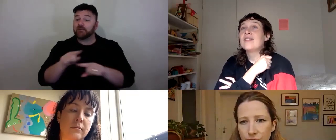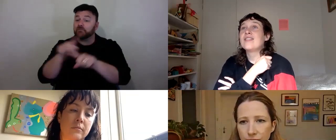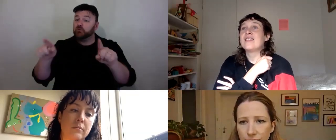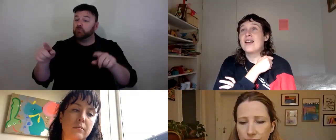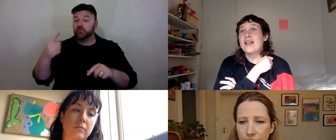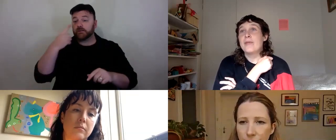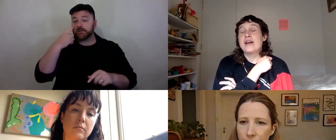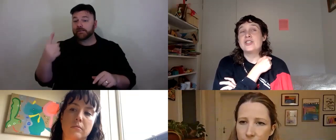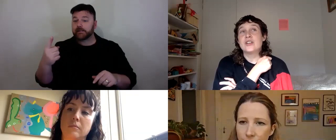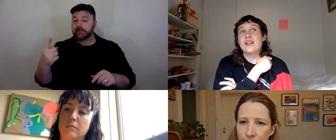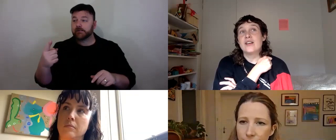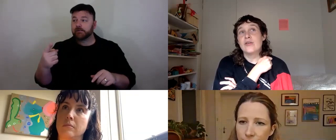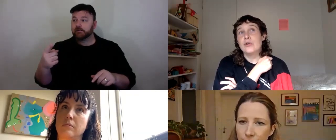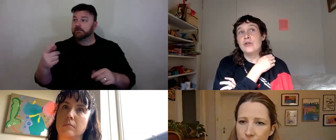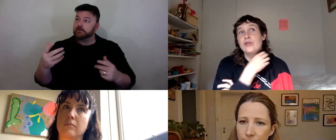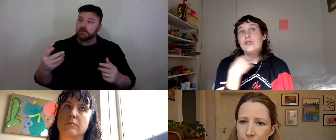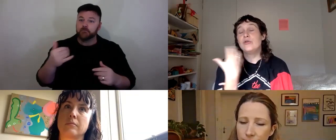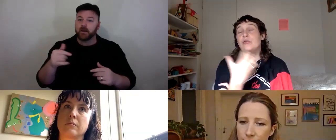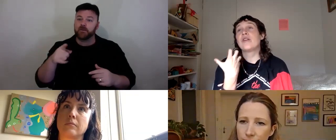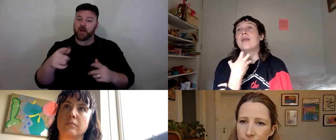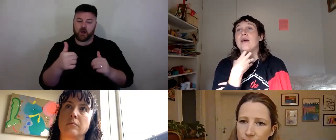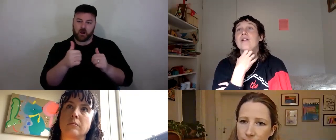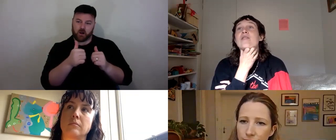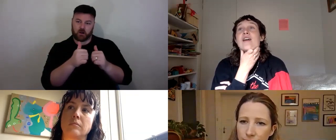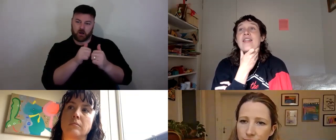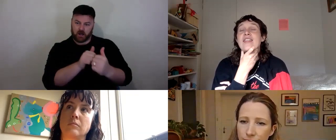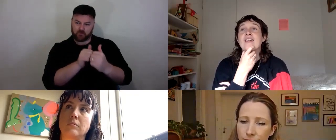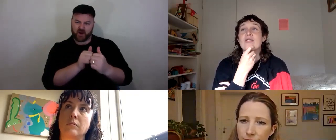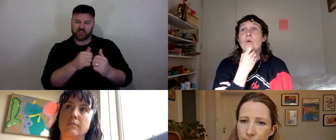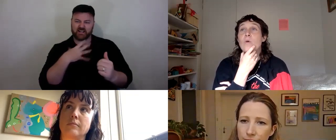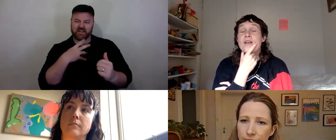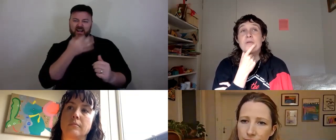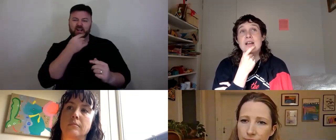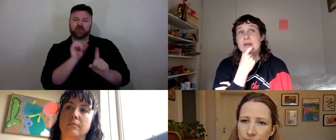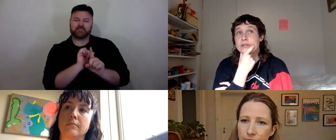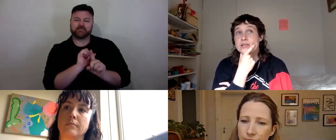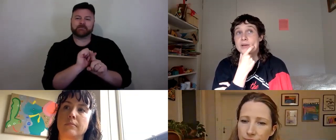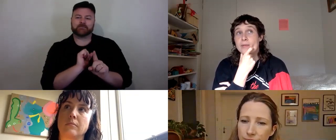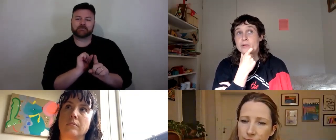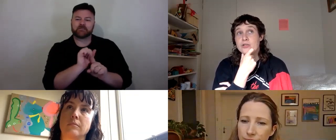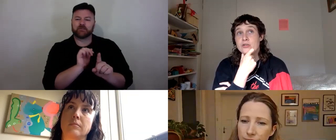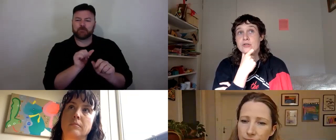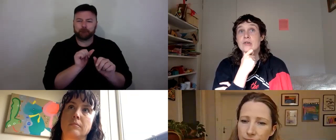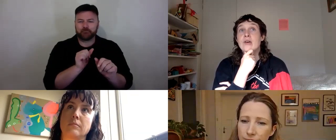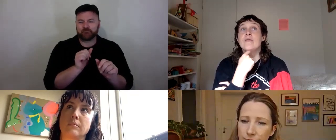is a collaboration that could use somethingle, I think it always is really -- something else, I think it is always really good to be able to